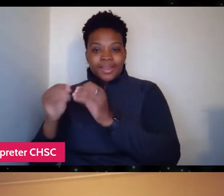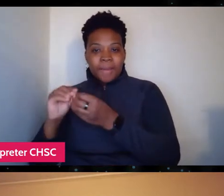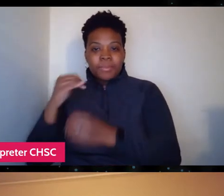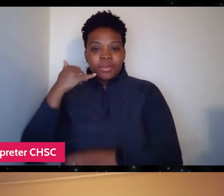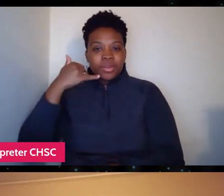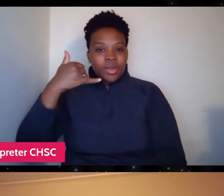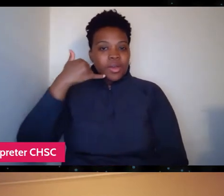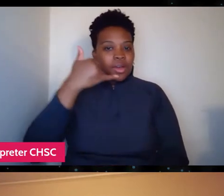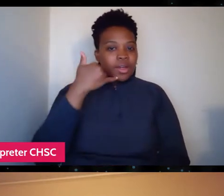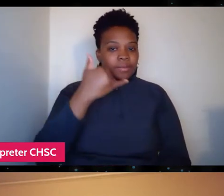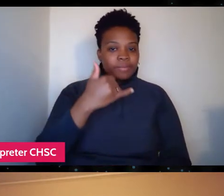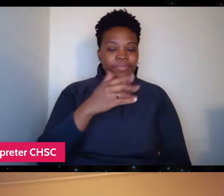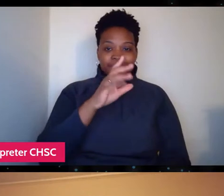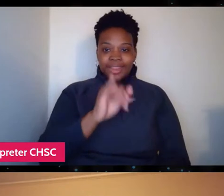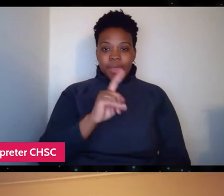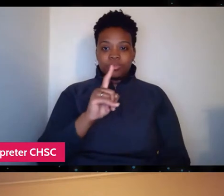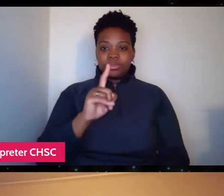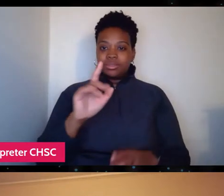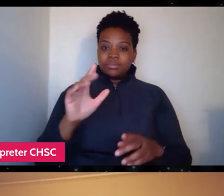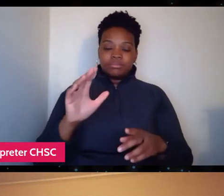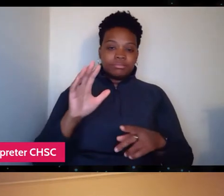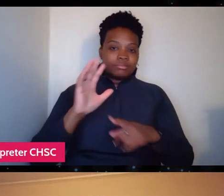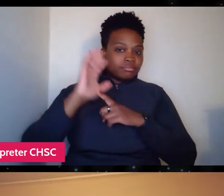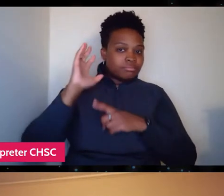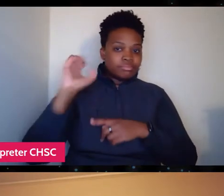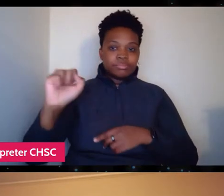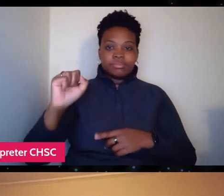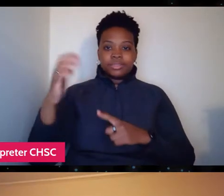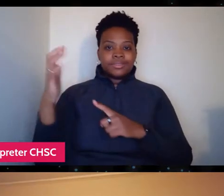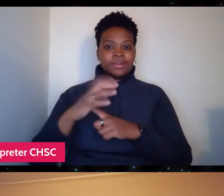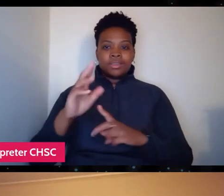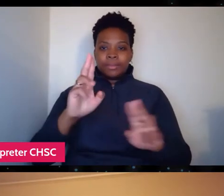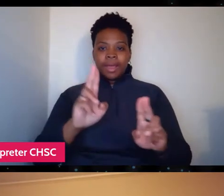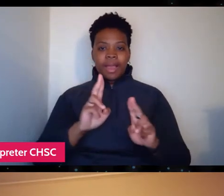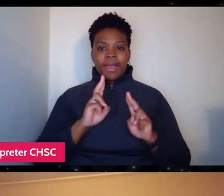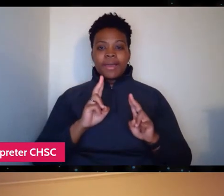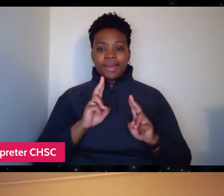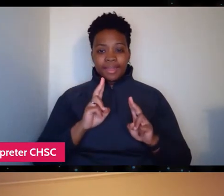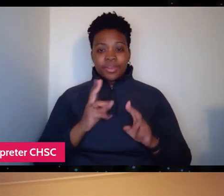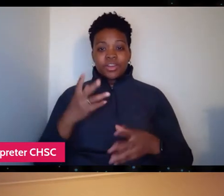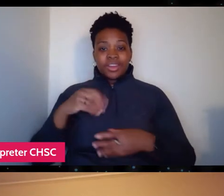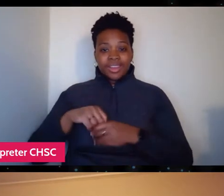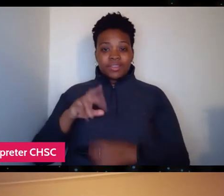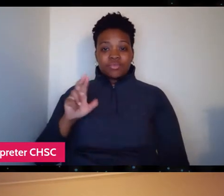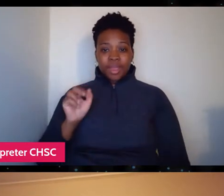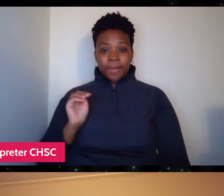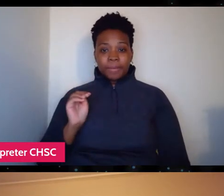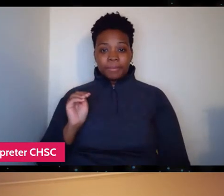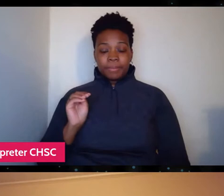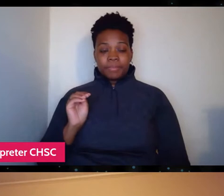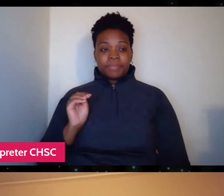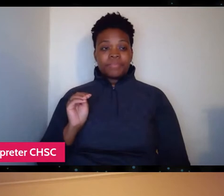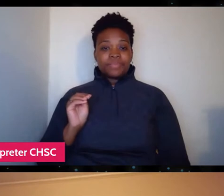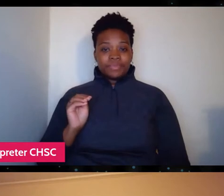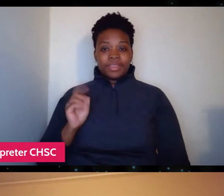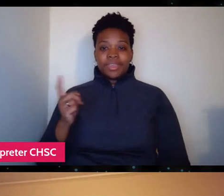the ultimate honor actually within RAM that came along and they just started out helping us